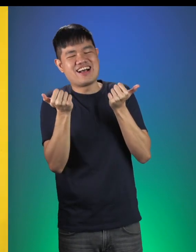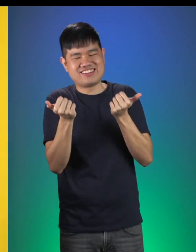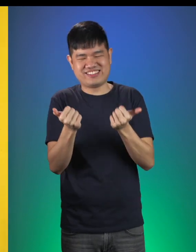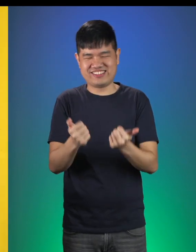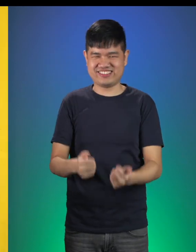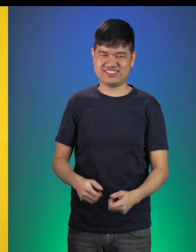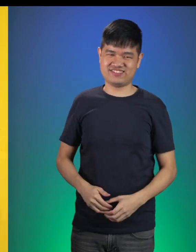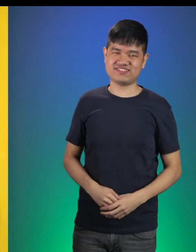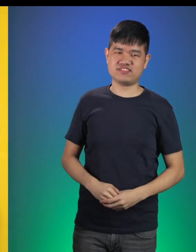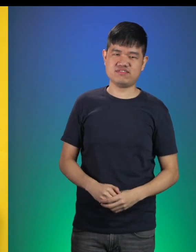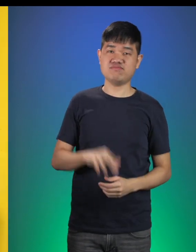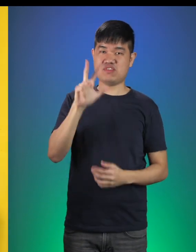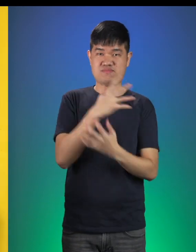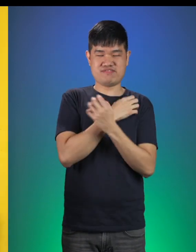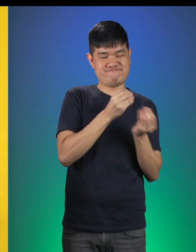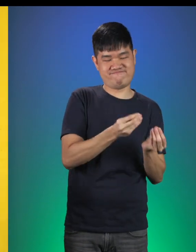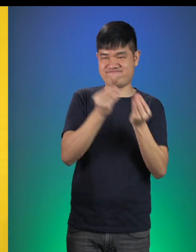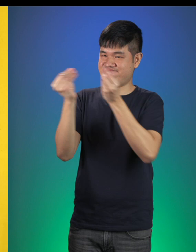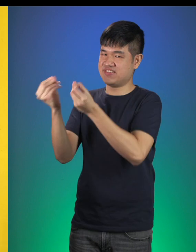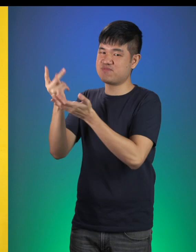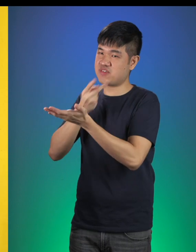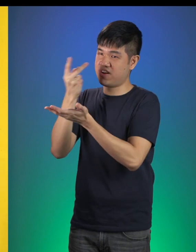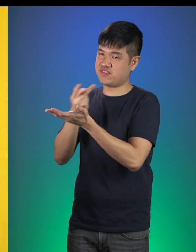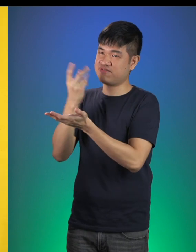Dwayne: And so the three bears gave the porridge to the wolf to eat.